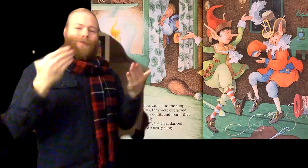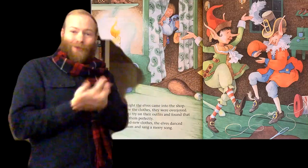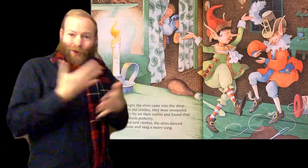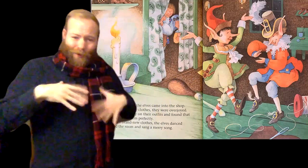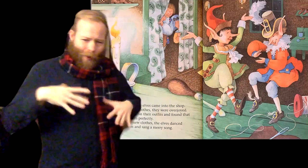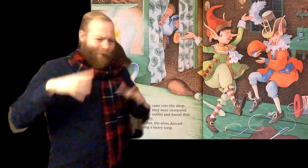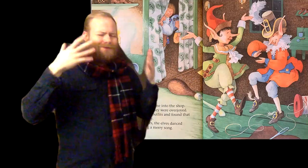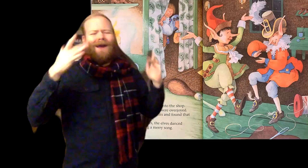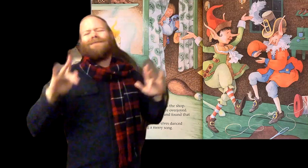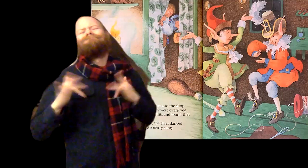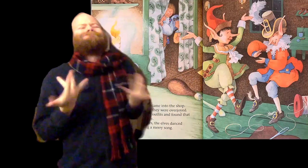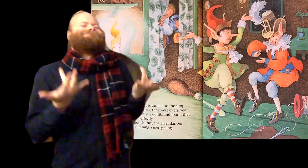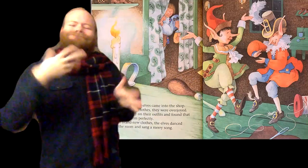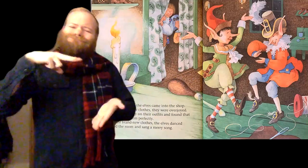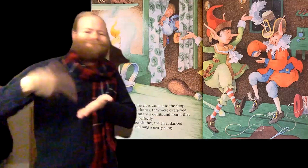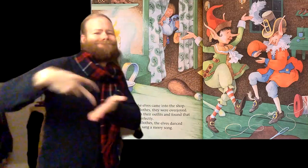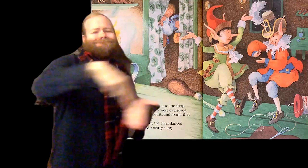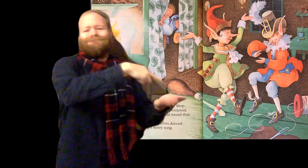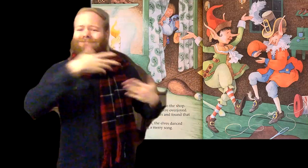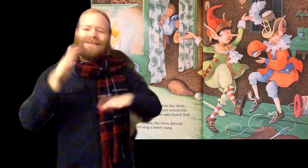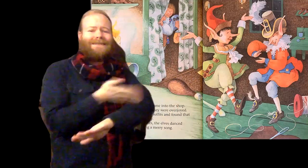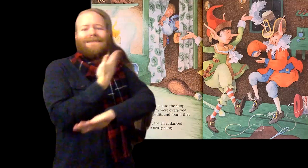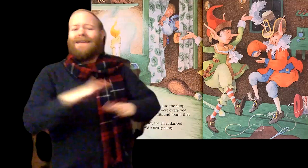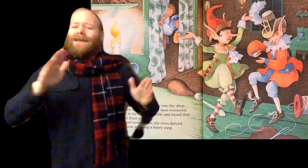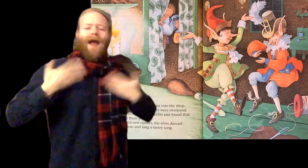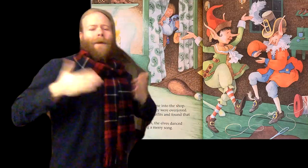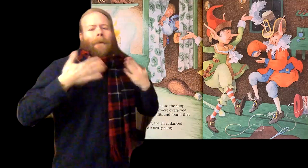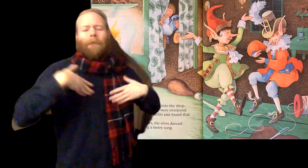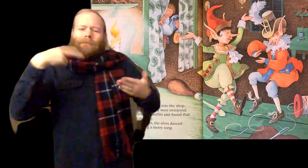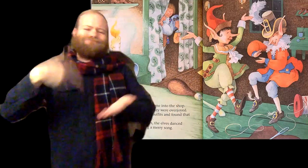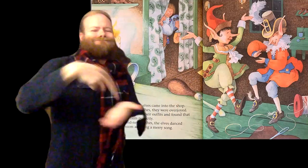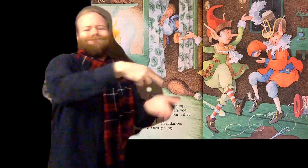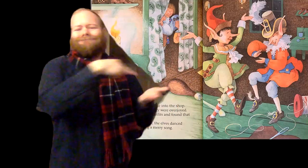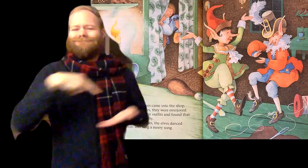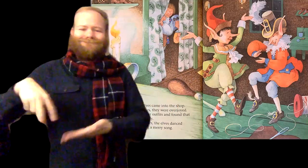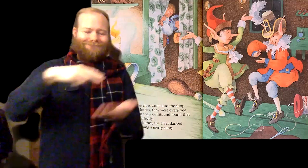In their brand-new clothes, the elves danced around the room and sang a merry song.